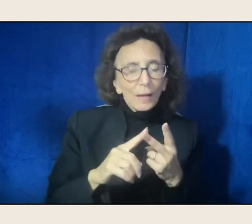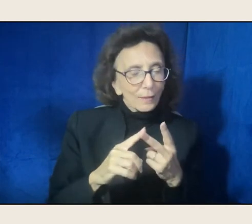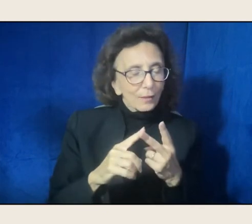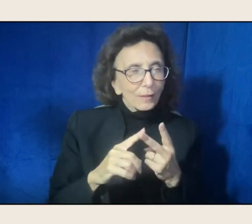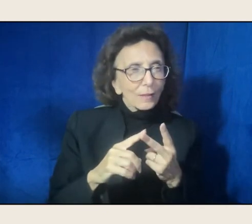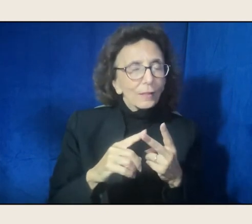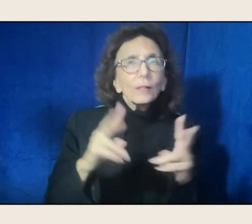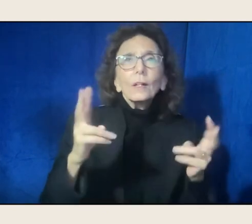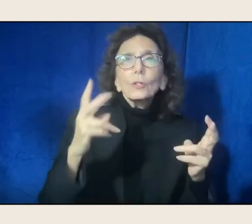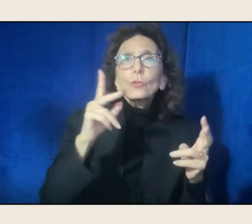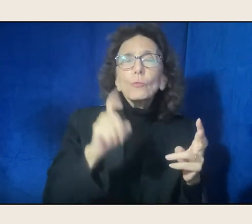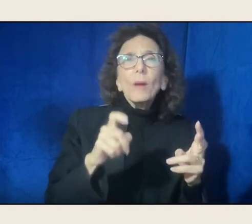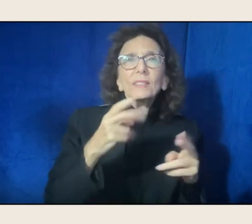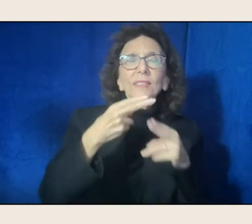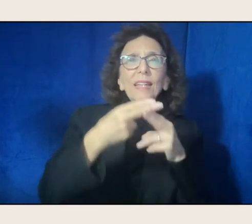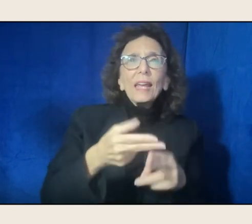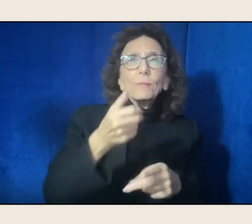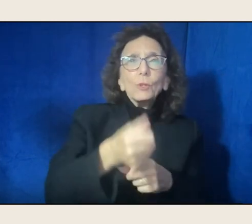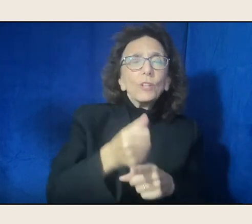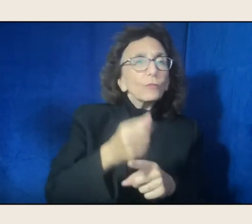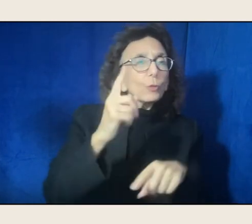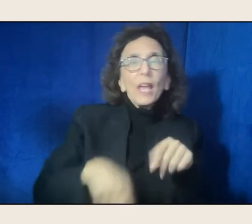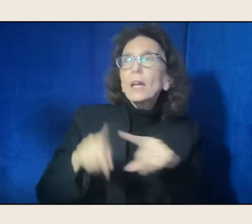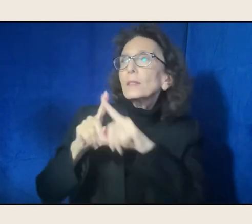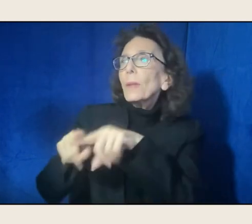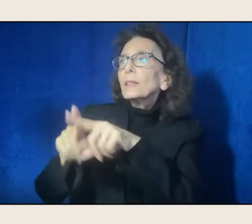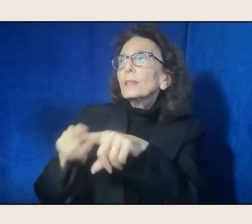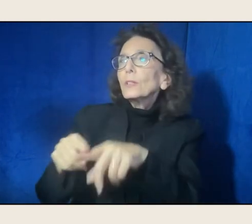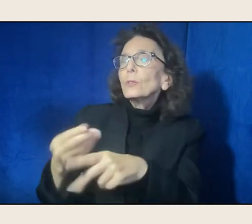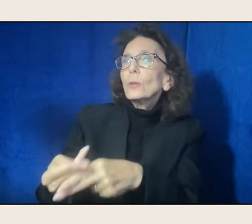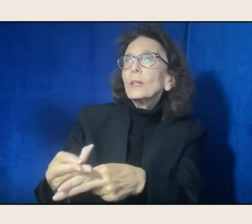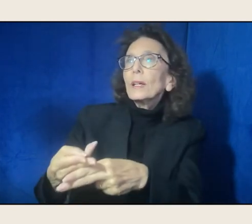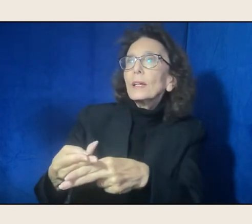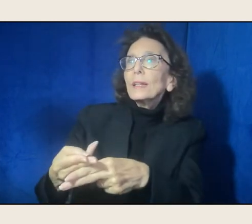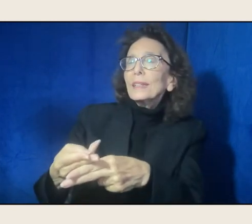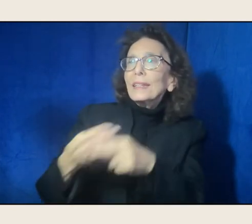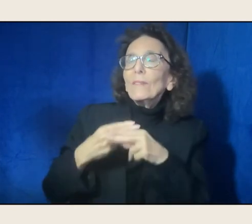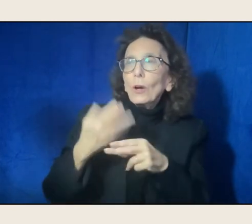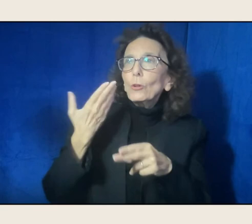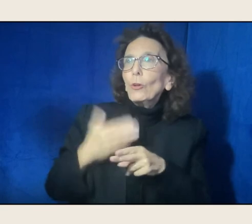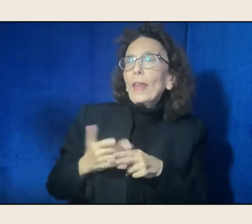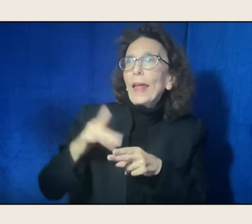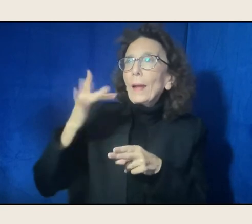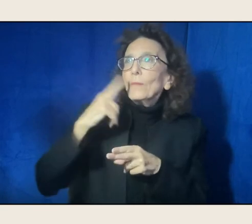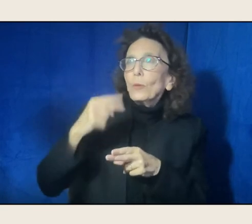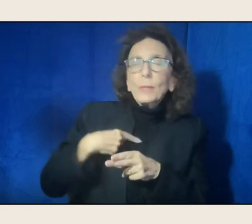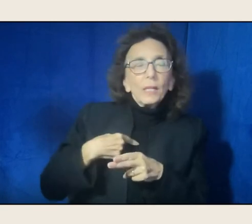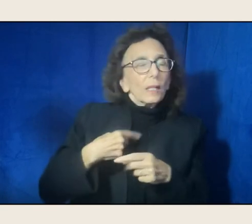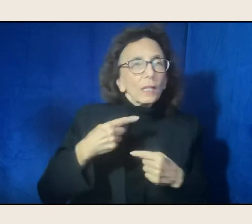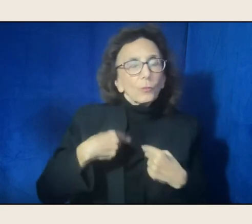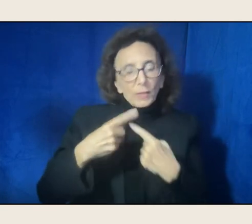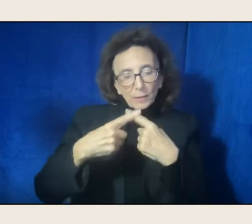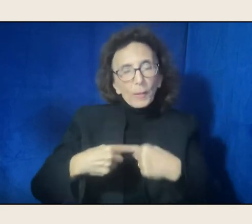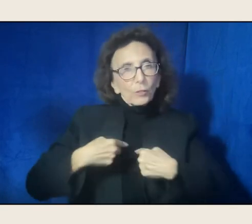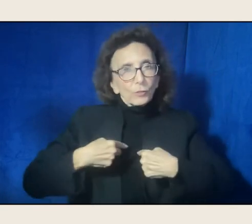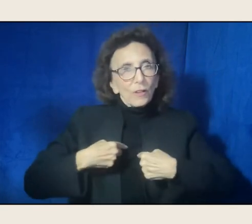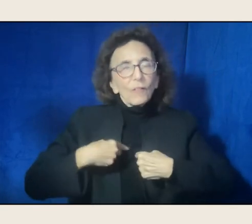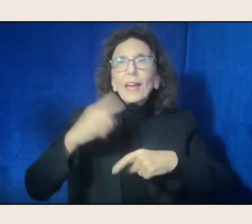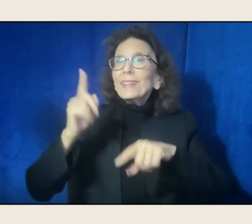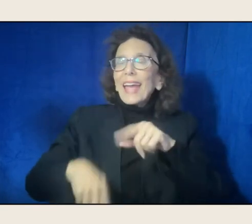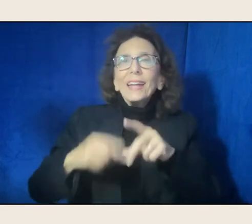You cannot depend on others to name you kindly.